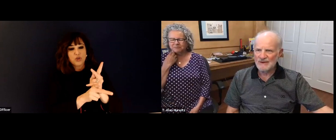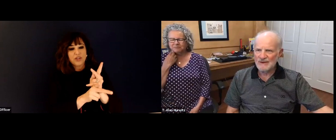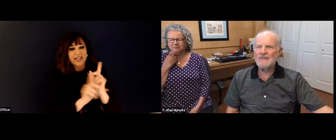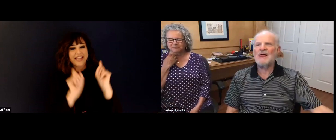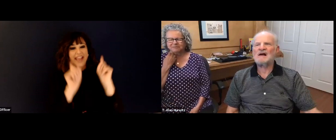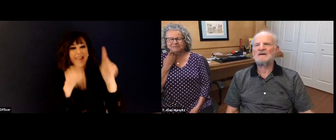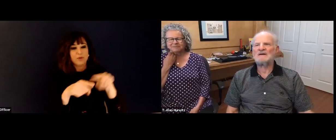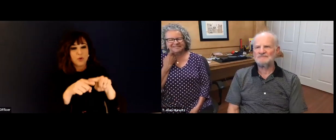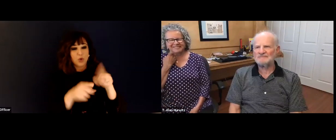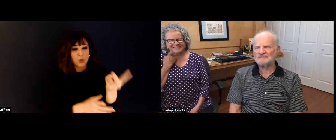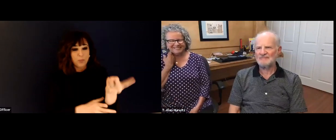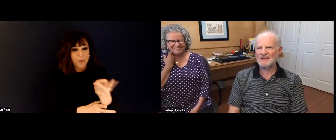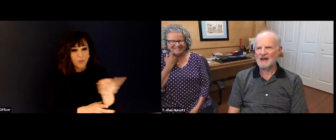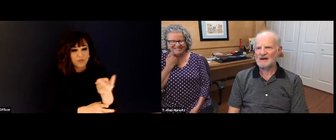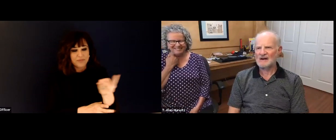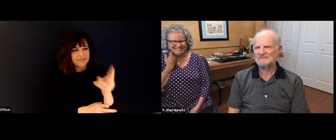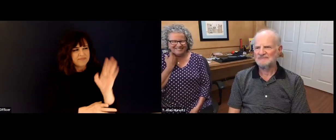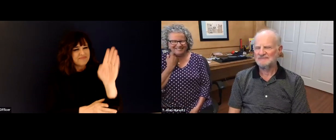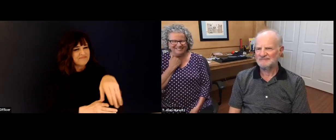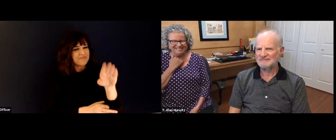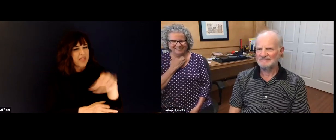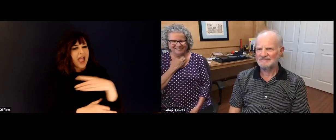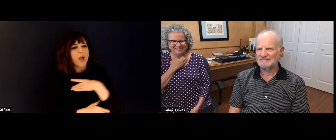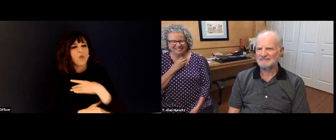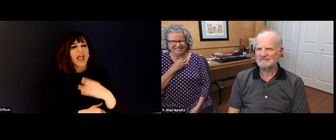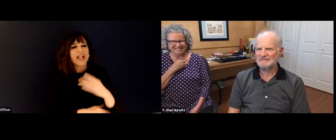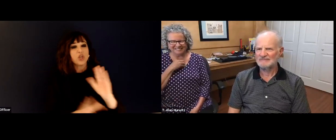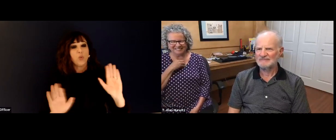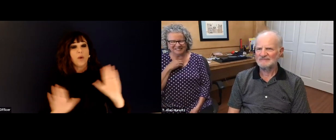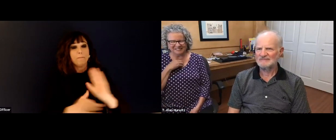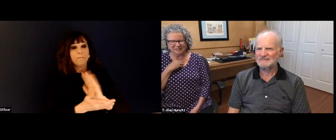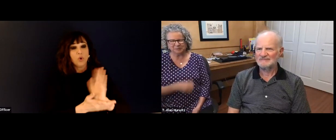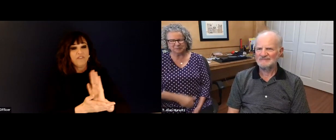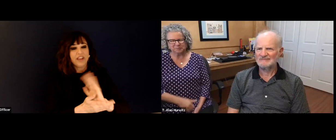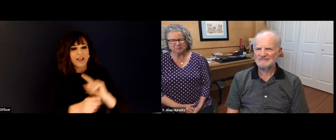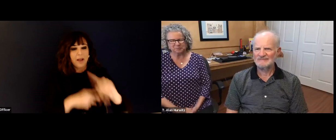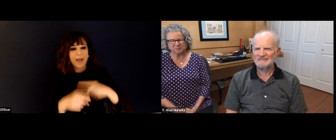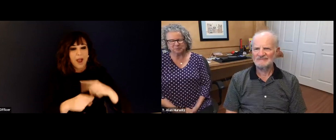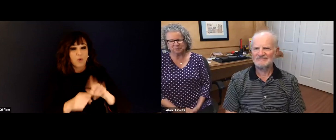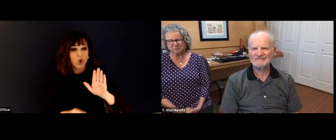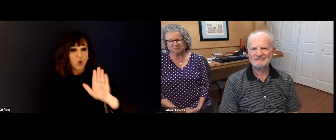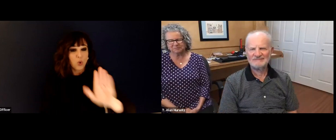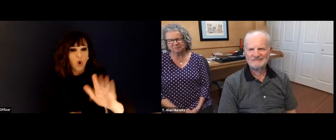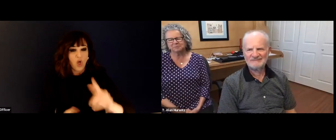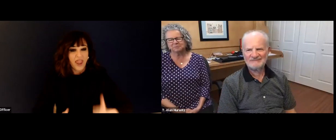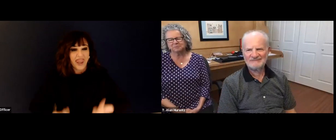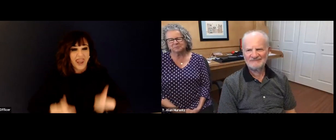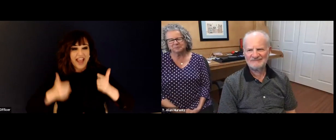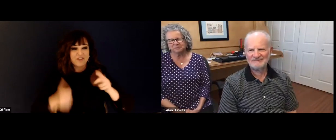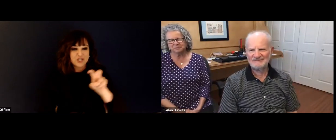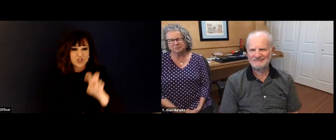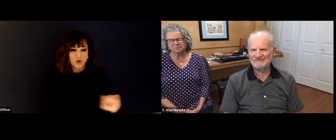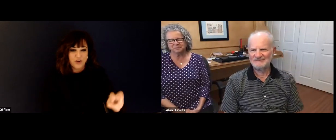All right. Let's just say if there was a movie producer that